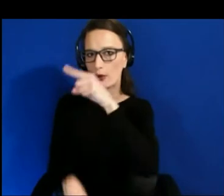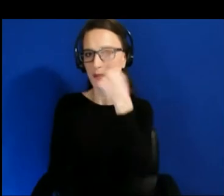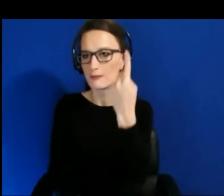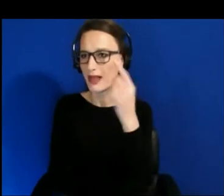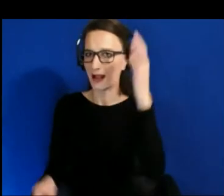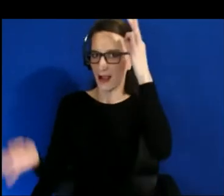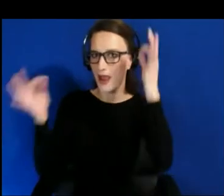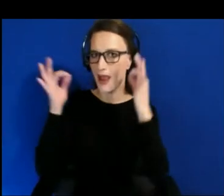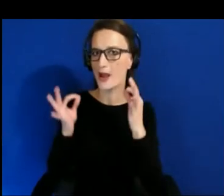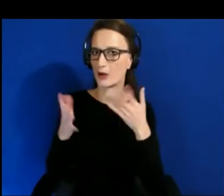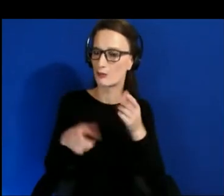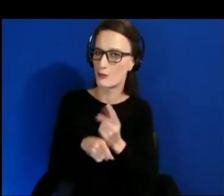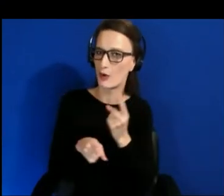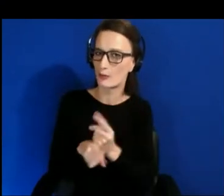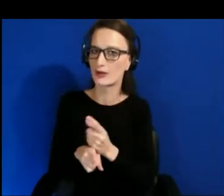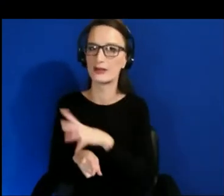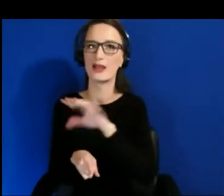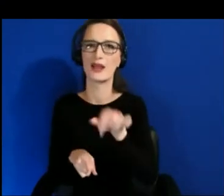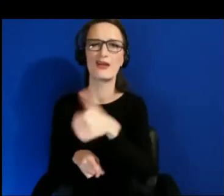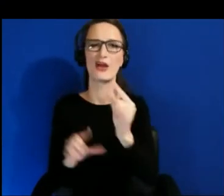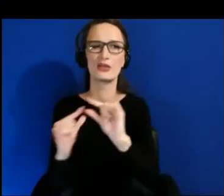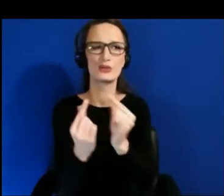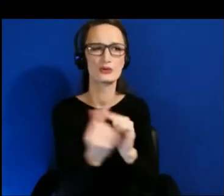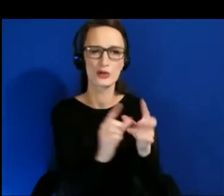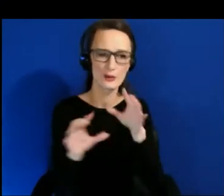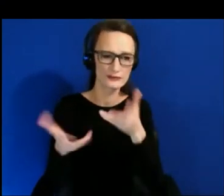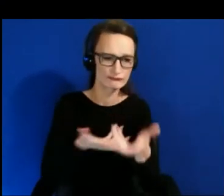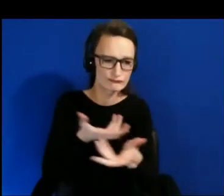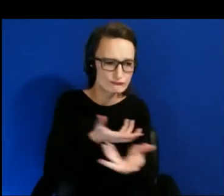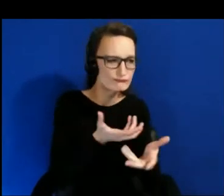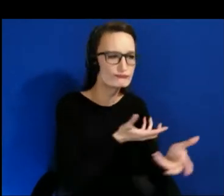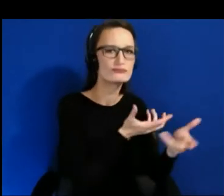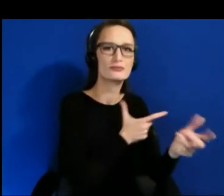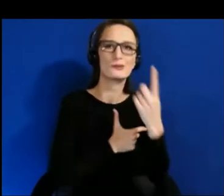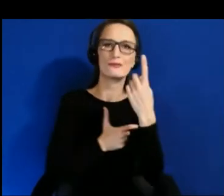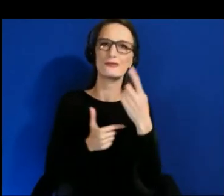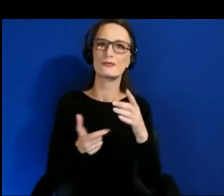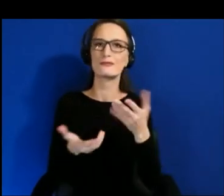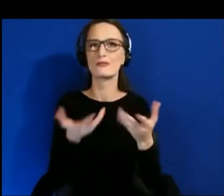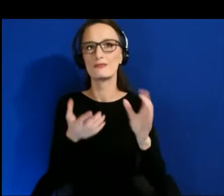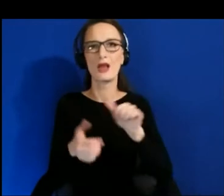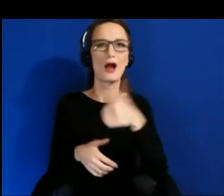We brought in other folks who are part of different religious communities that have religious headwear to make sure